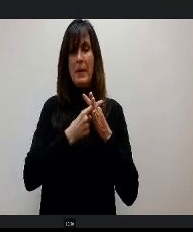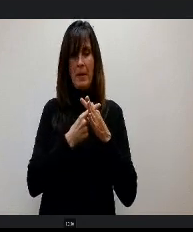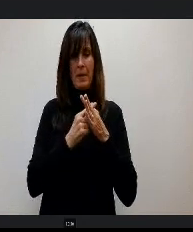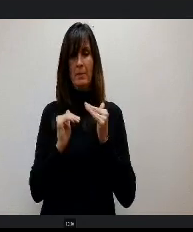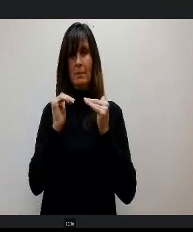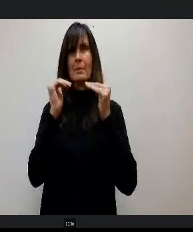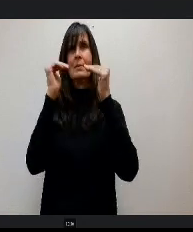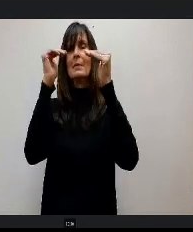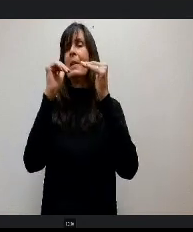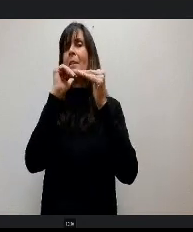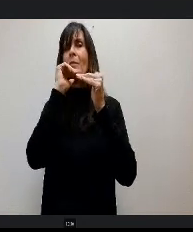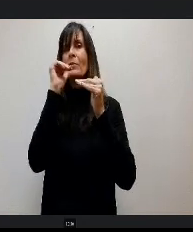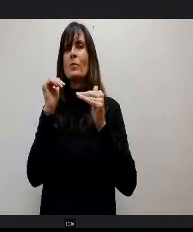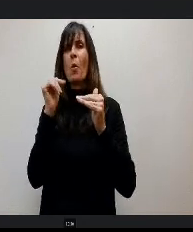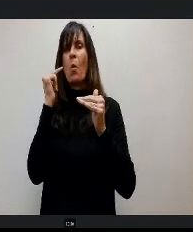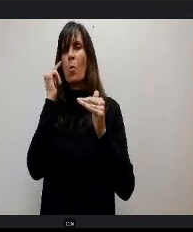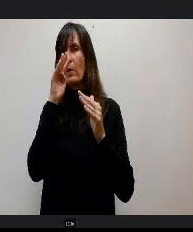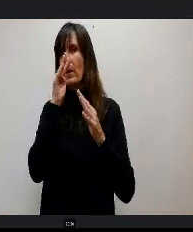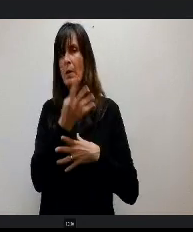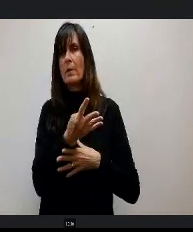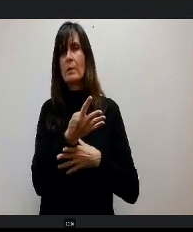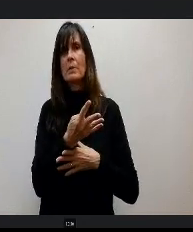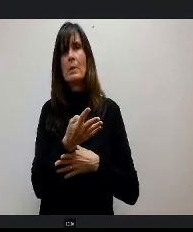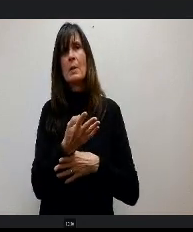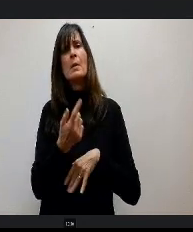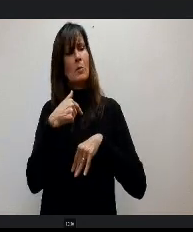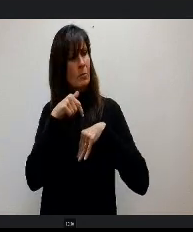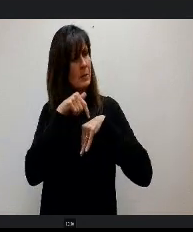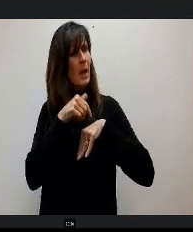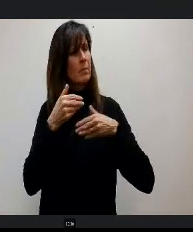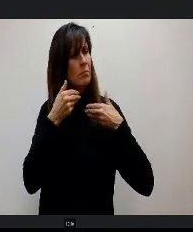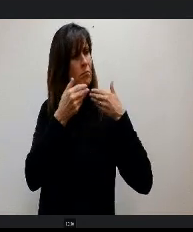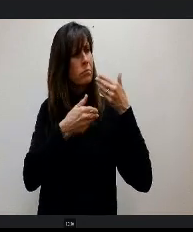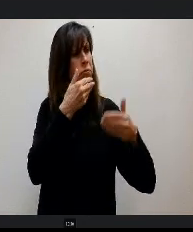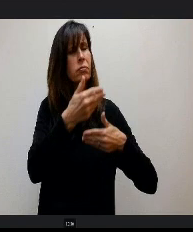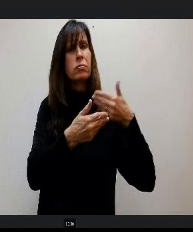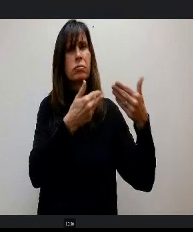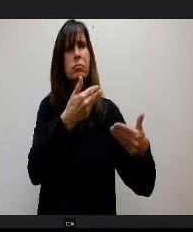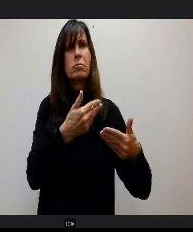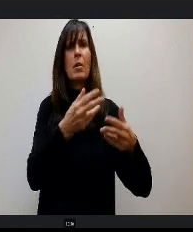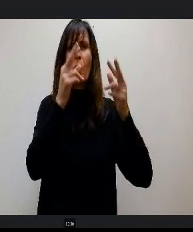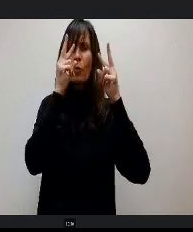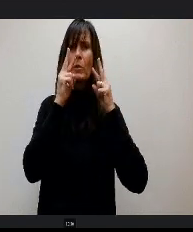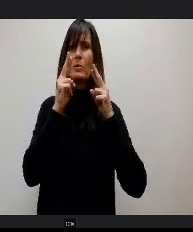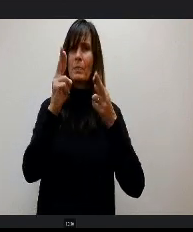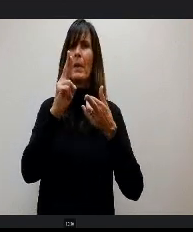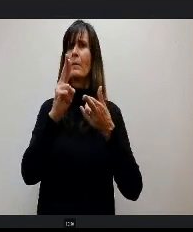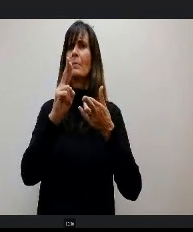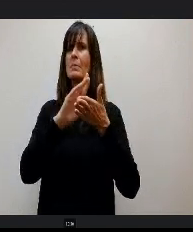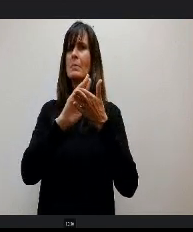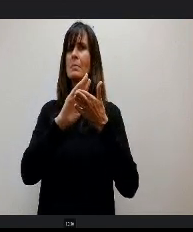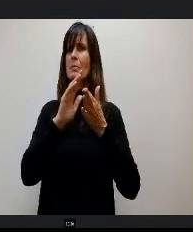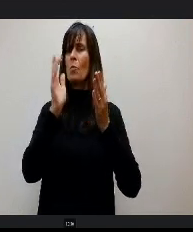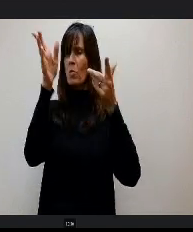granted. Spend some time in the trenches and you'll a true and respected warrior. Thank you very much for that.